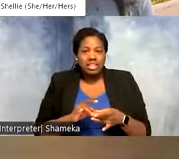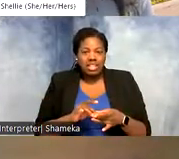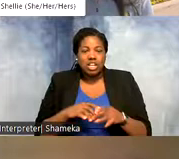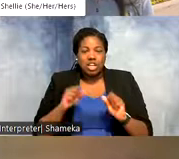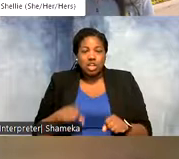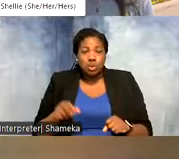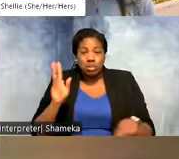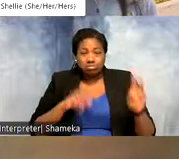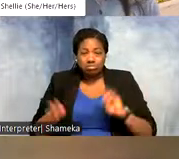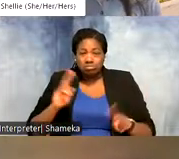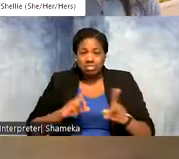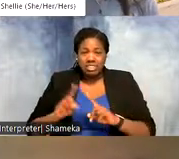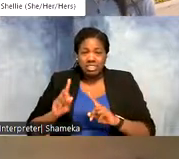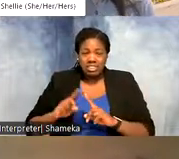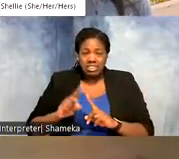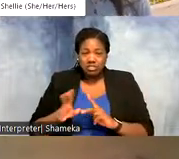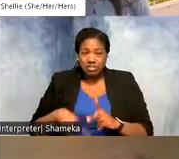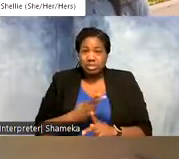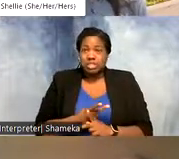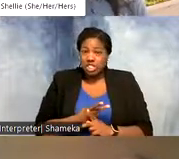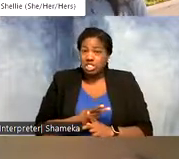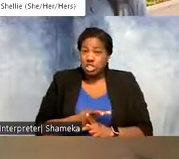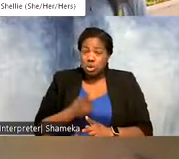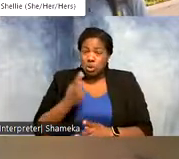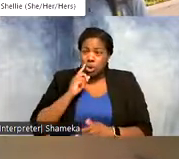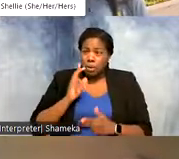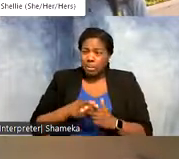all of those different species. But you just mentioned that sometimes you have to keep